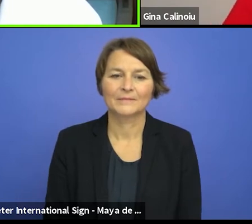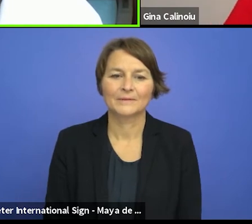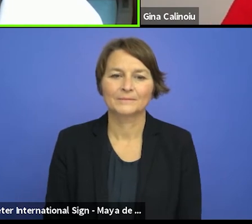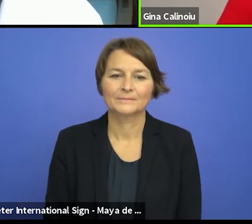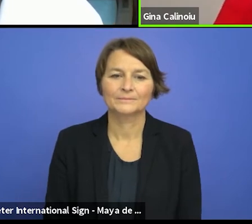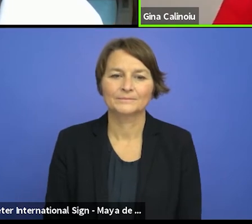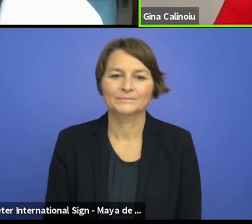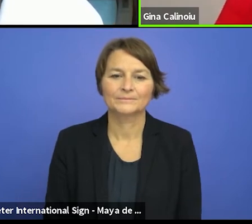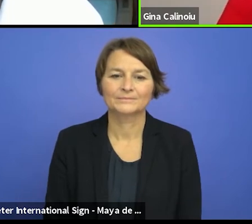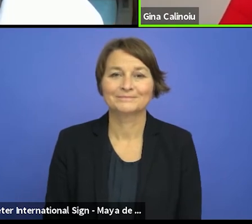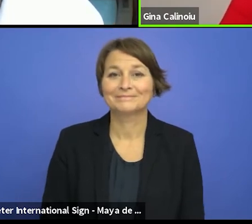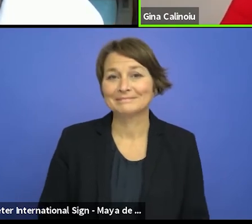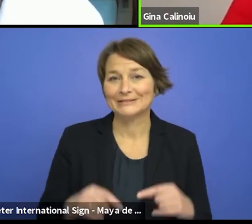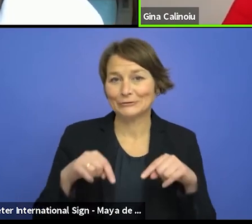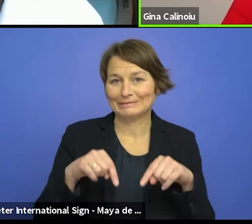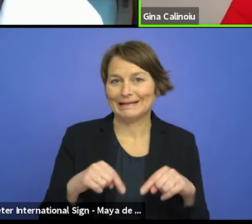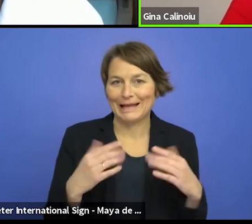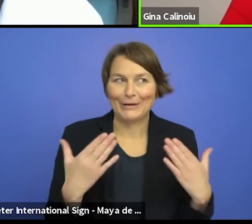Difficult times, digital area requires